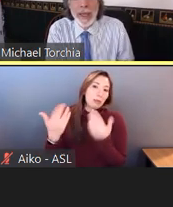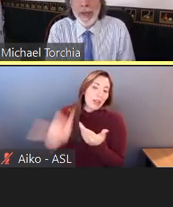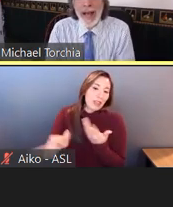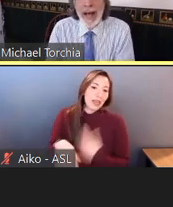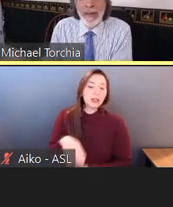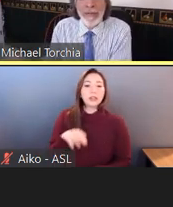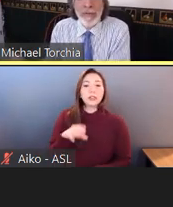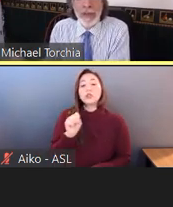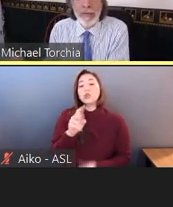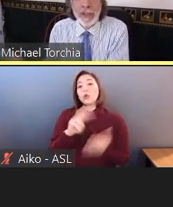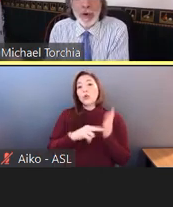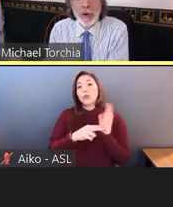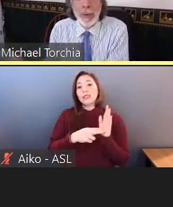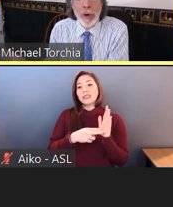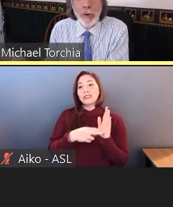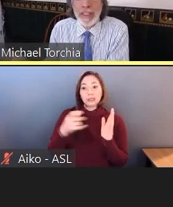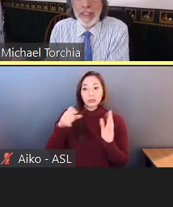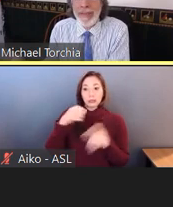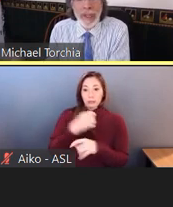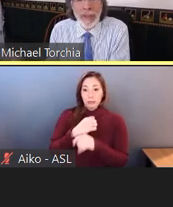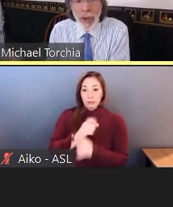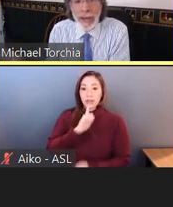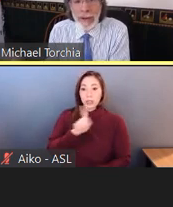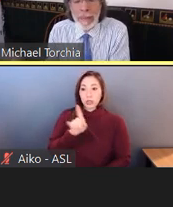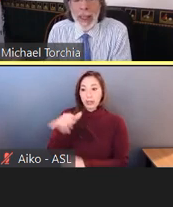but not if it's going to pose a safety threat,